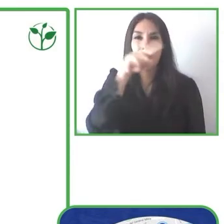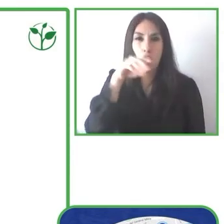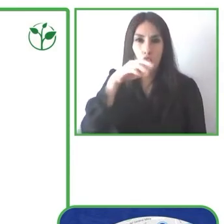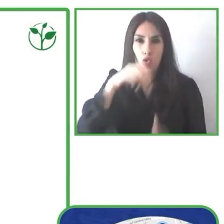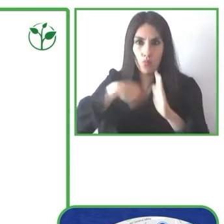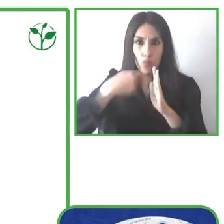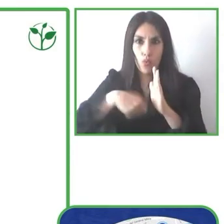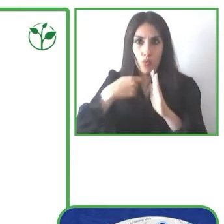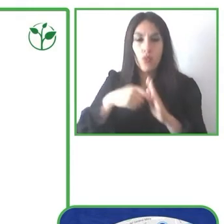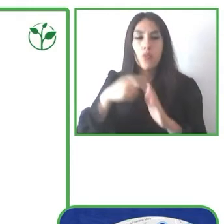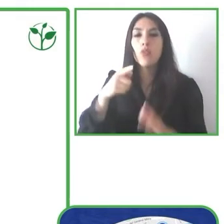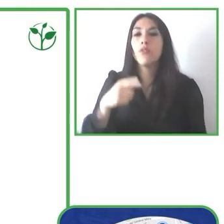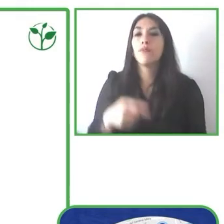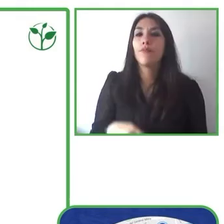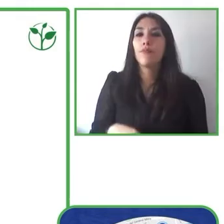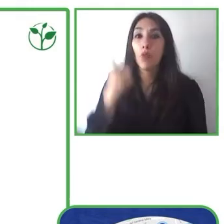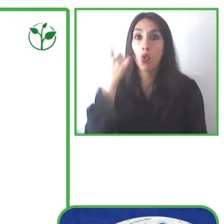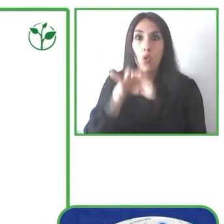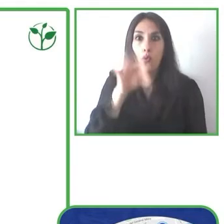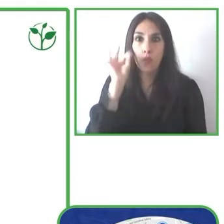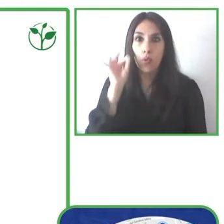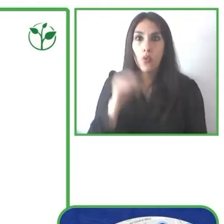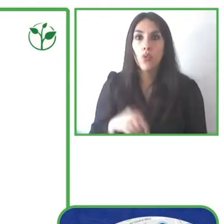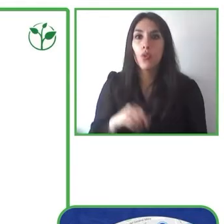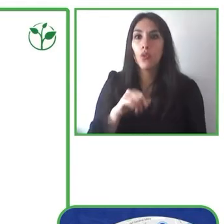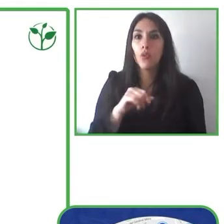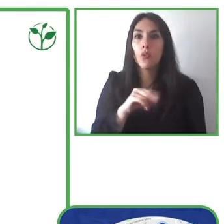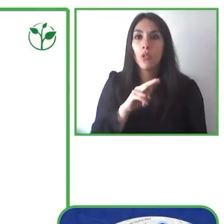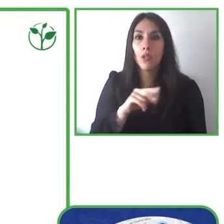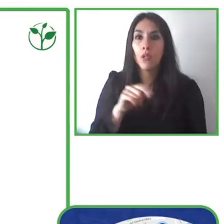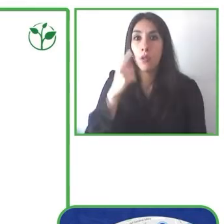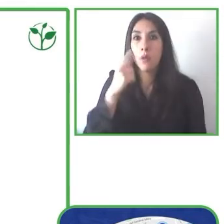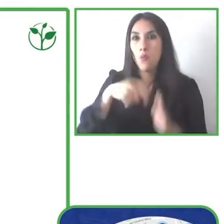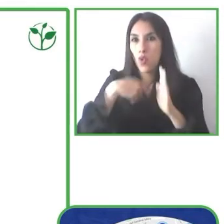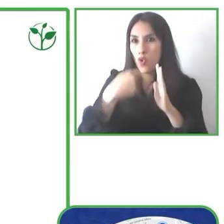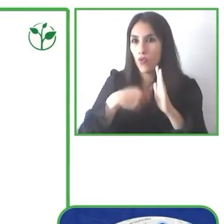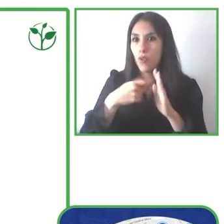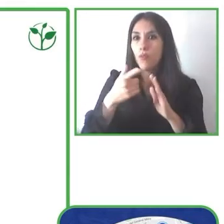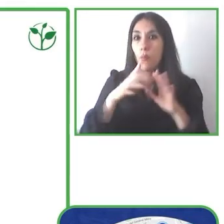and we've also received some international attention. We finance the